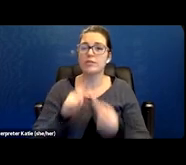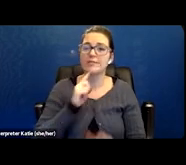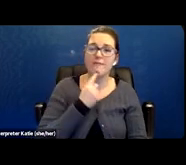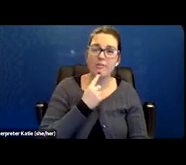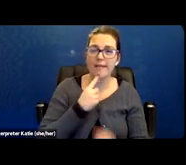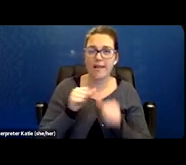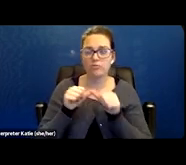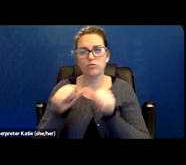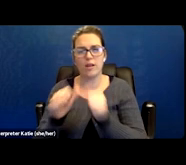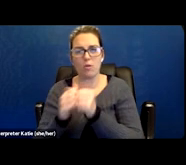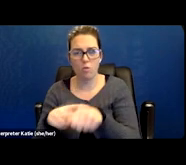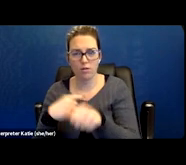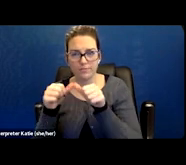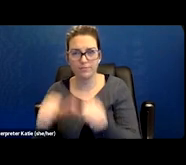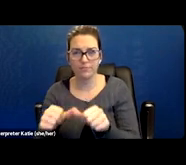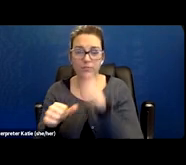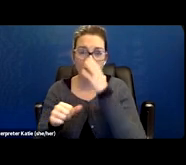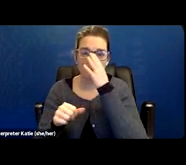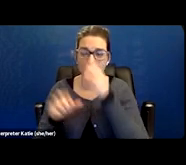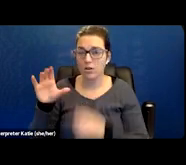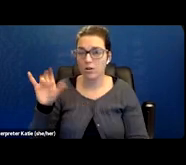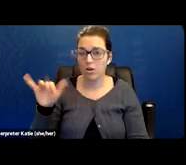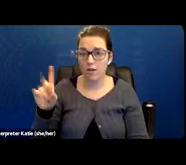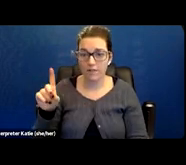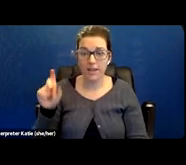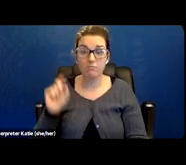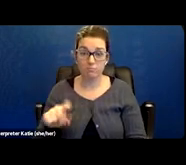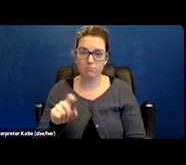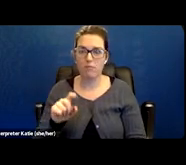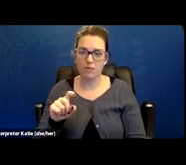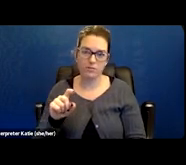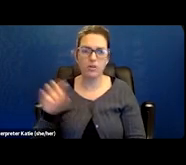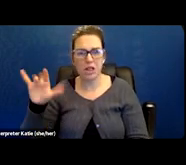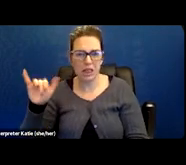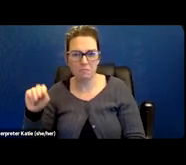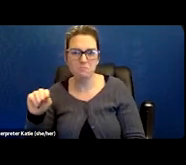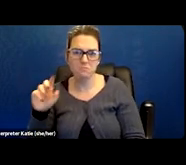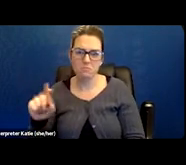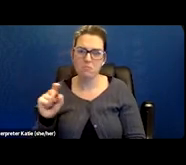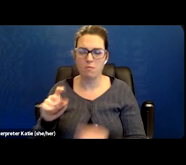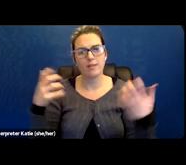COVID claims have to meet the same, or the definition of disabled by the Social Security Administration.